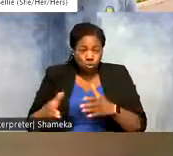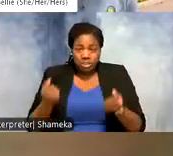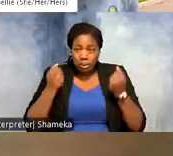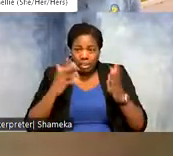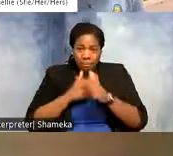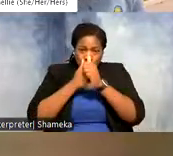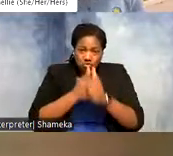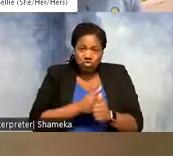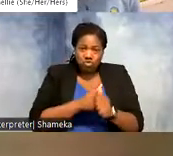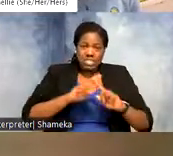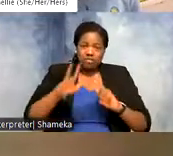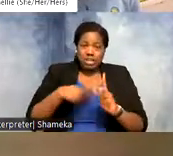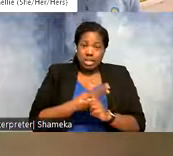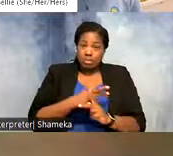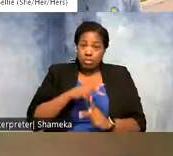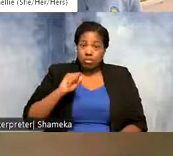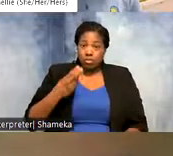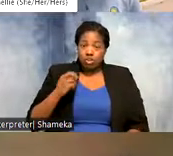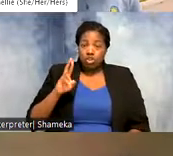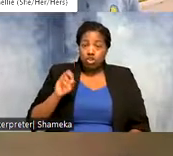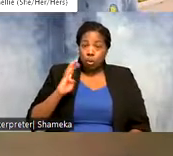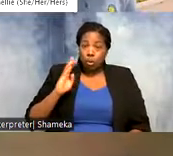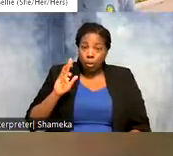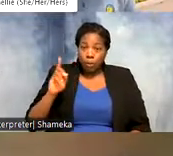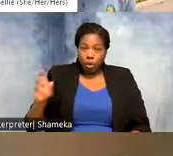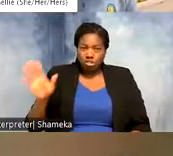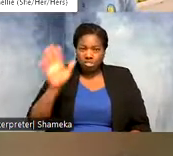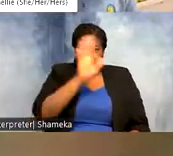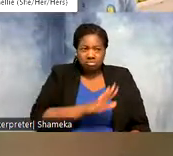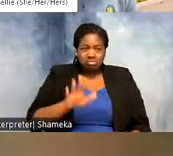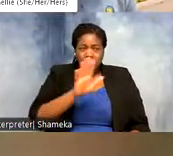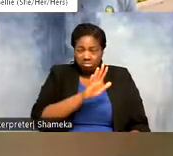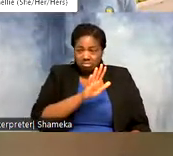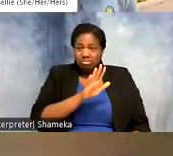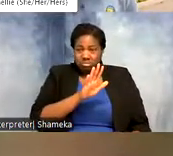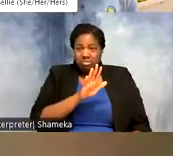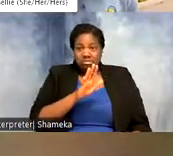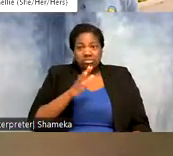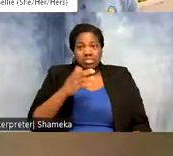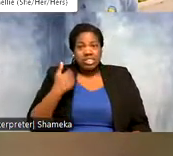different types of shorebirds from across the western hemisphere and they have contributed data